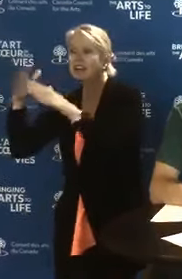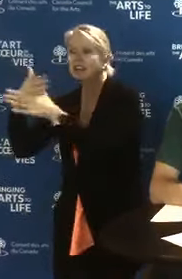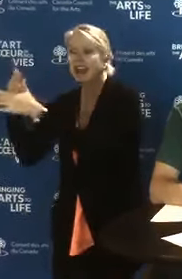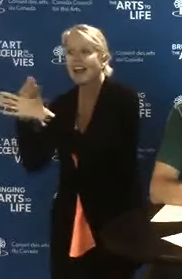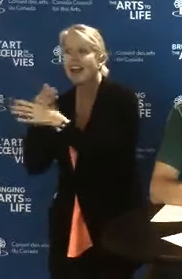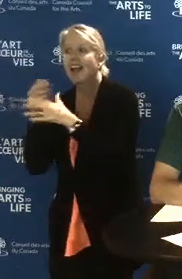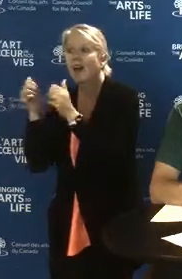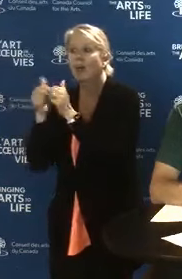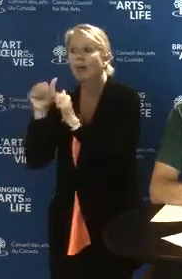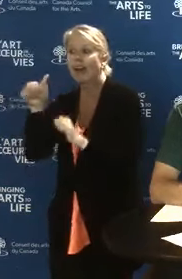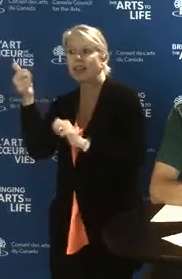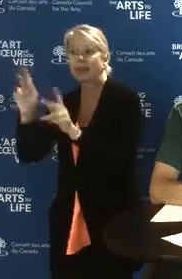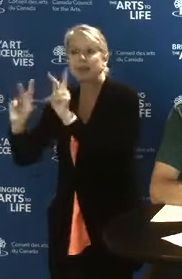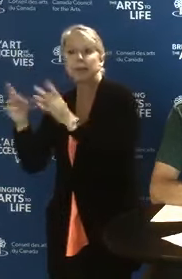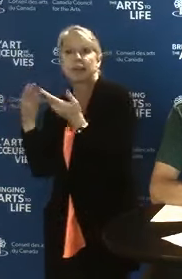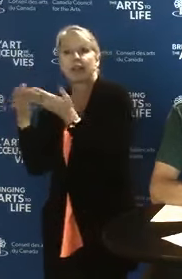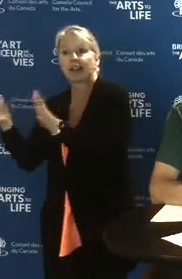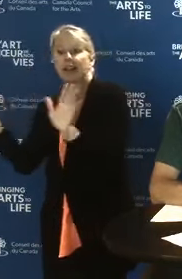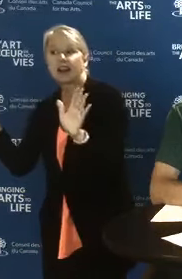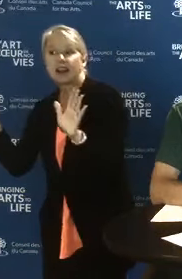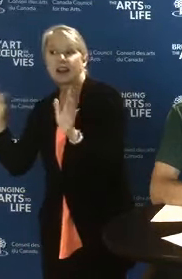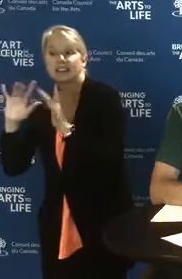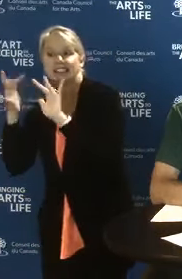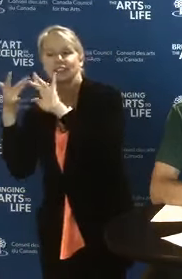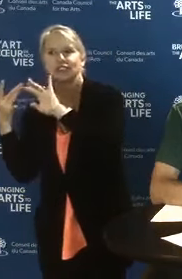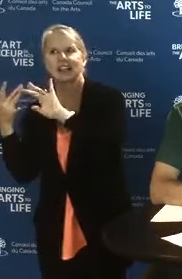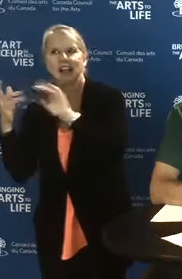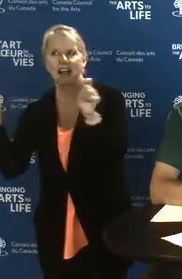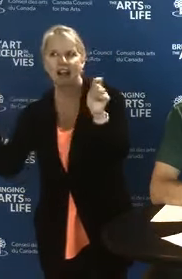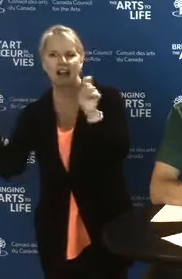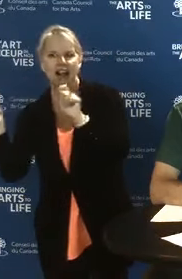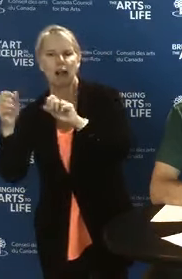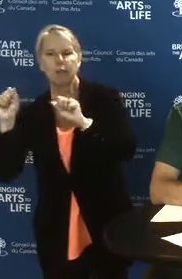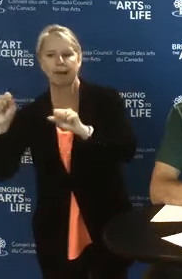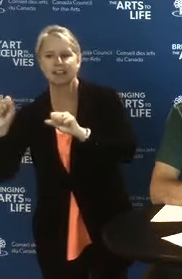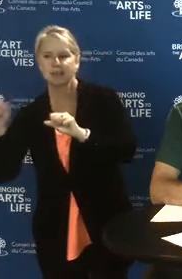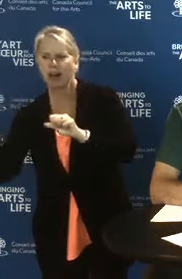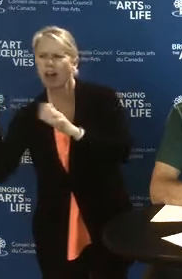you'll realize these shifts will ultimately affect your work processes.